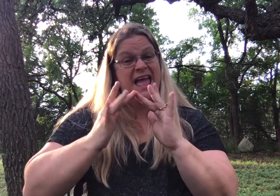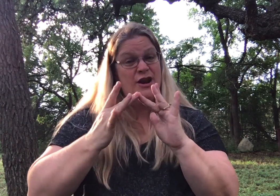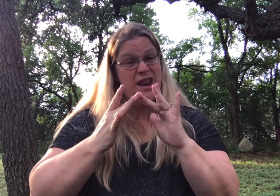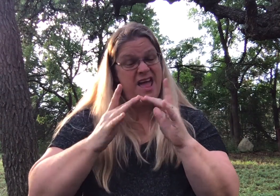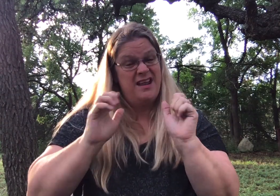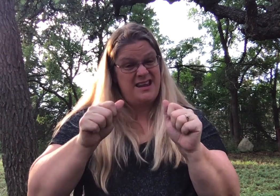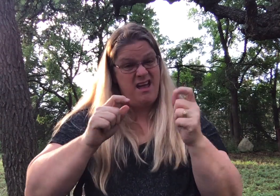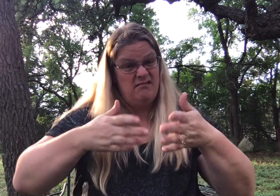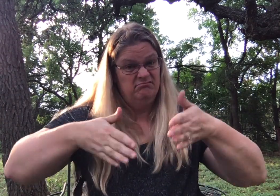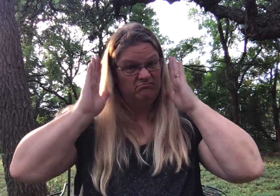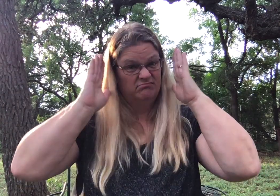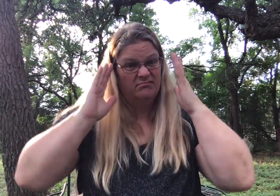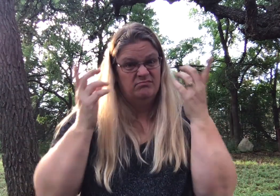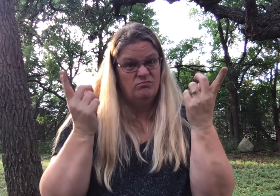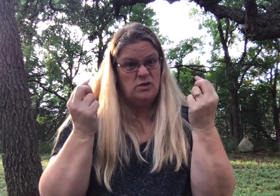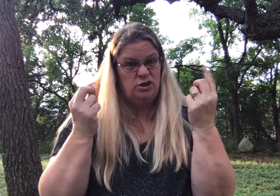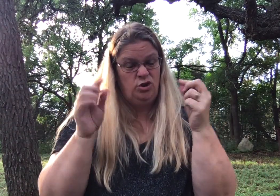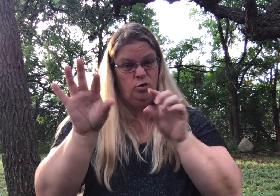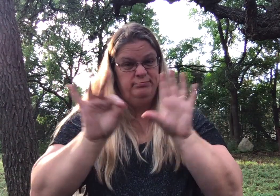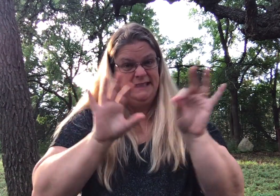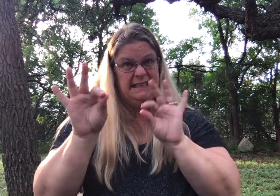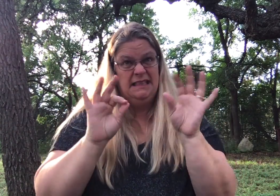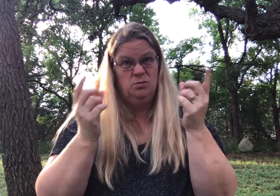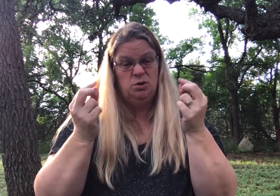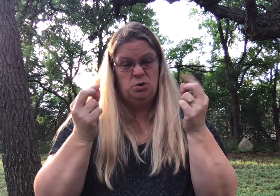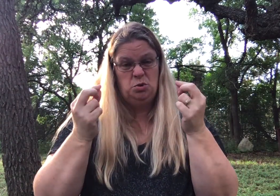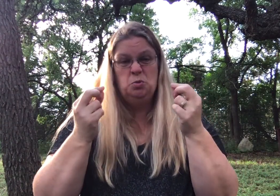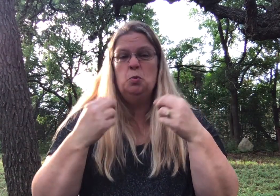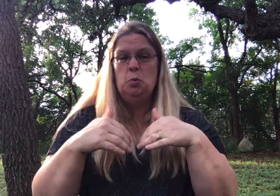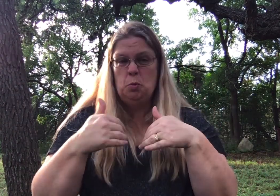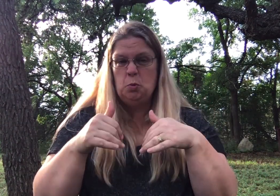The internet can be overwhelming at time in trying to decide what to choose.